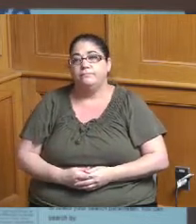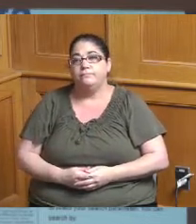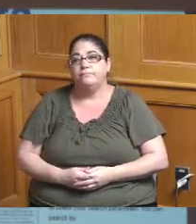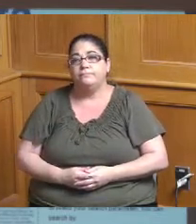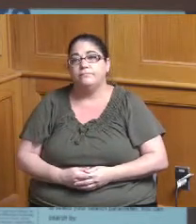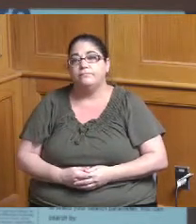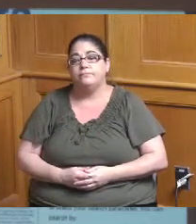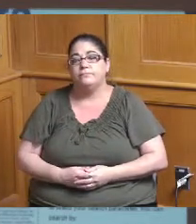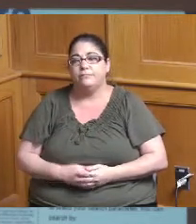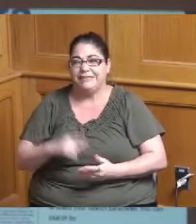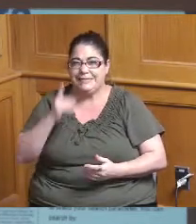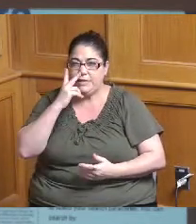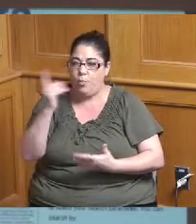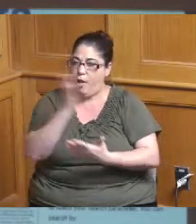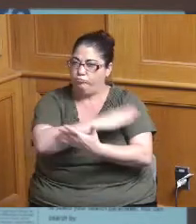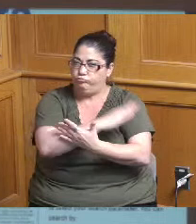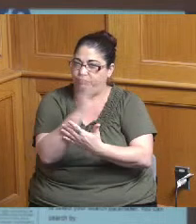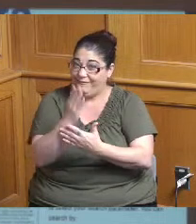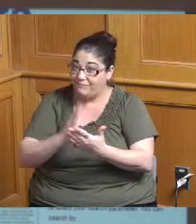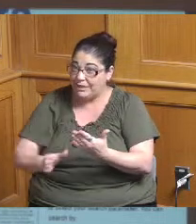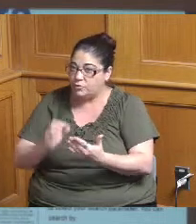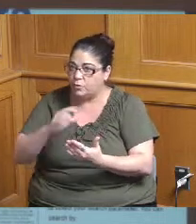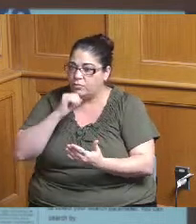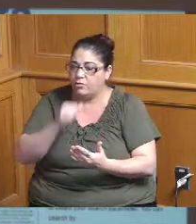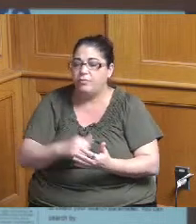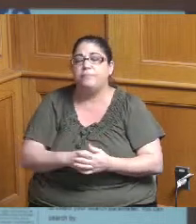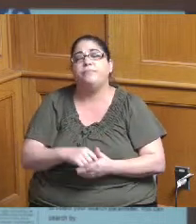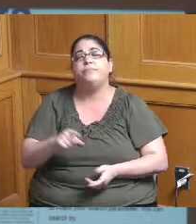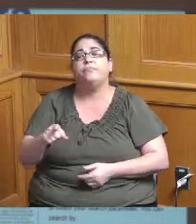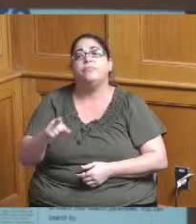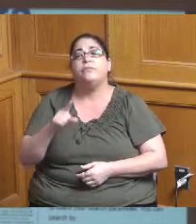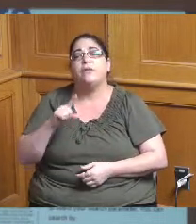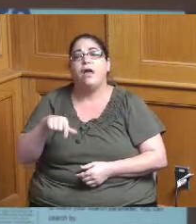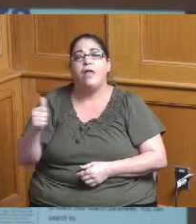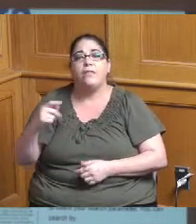another key part of just the overall program management is that we are doing